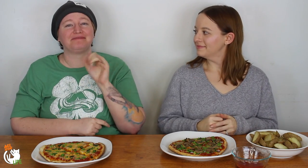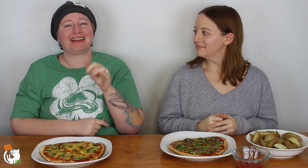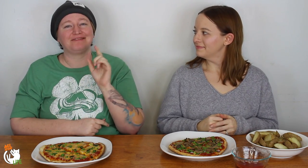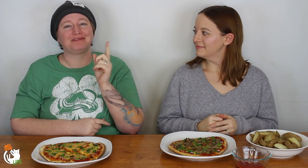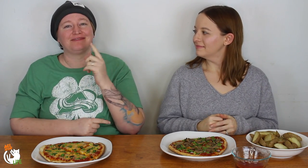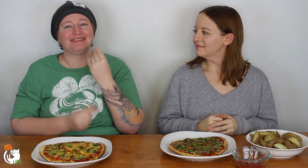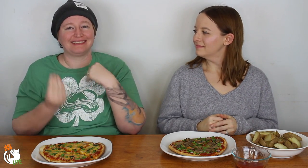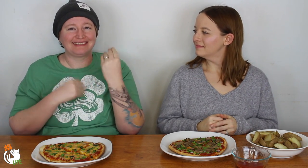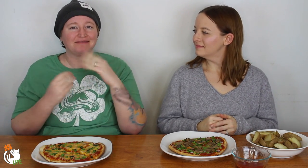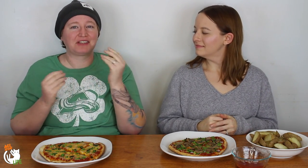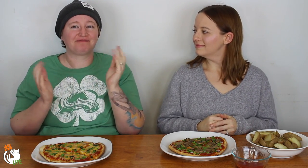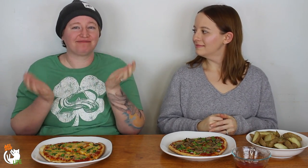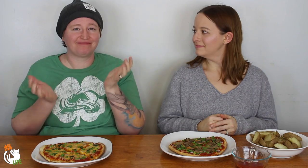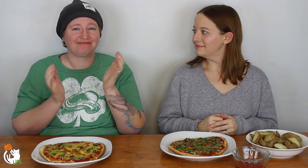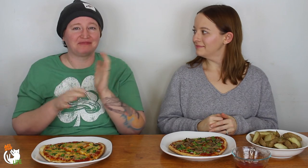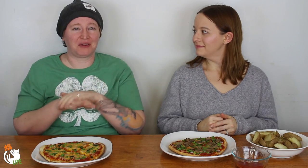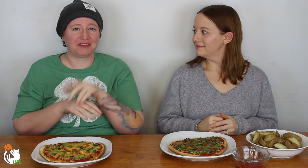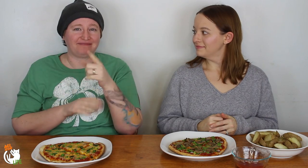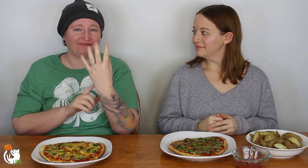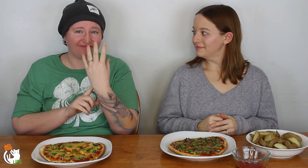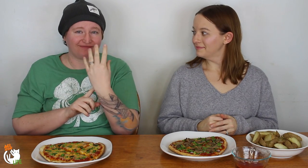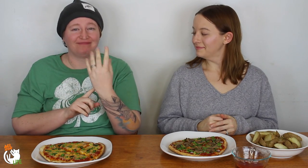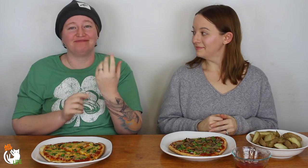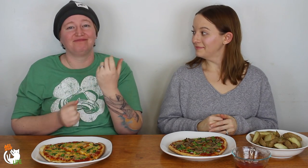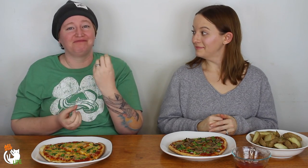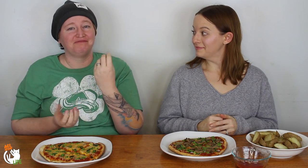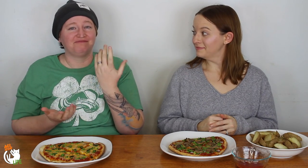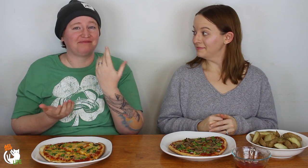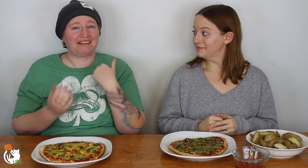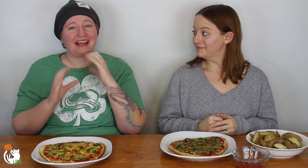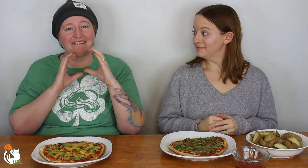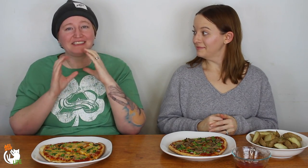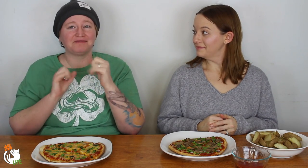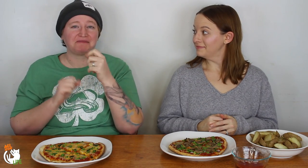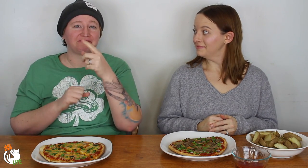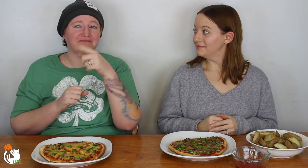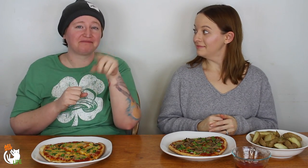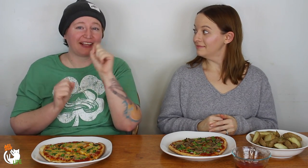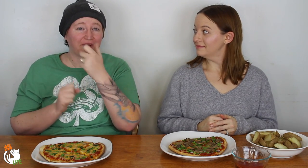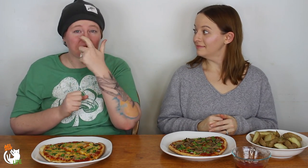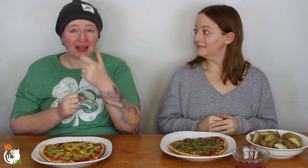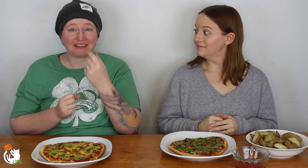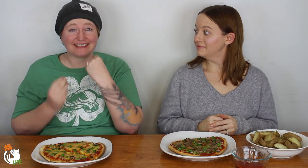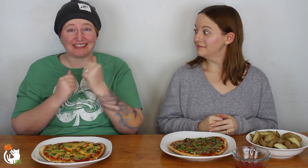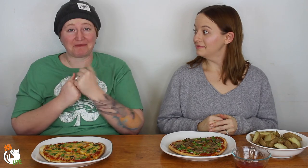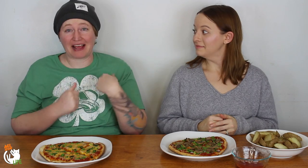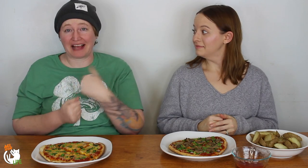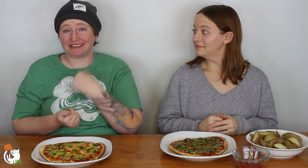It's an eating show where you can just talk and eat on camera and have a conversation.